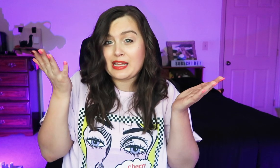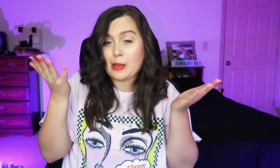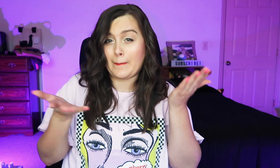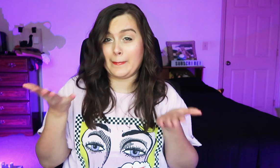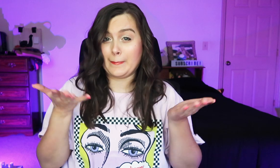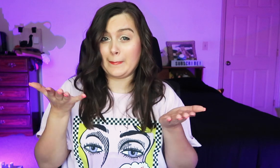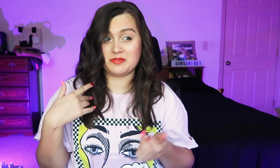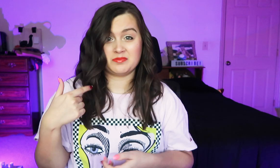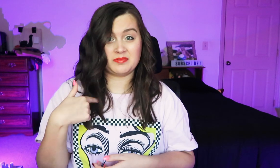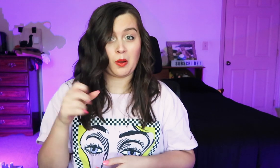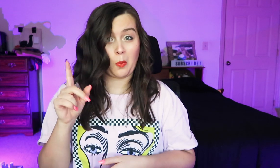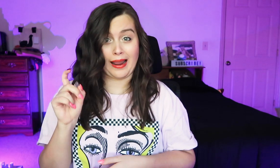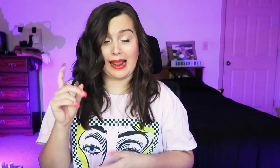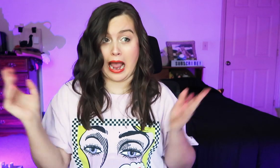Maybe I did okay?